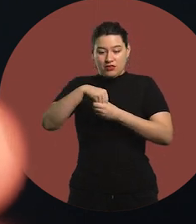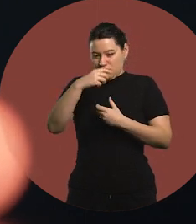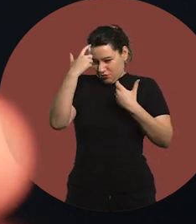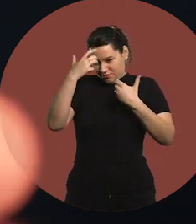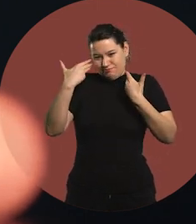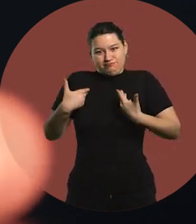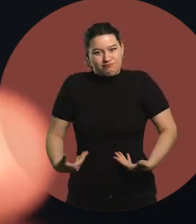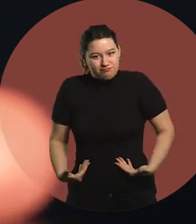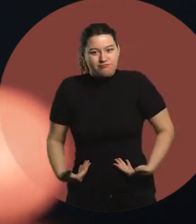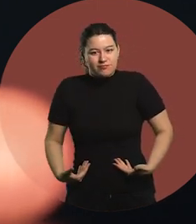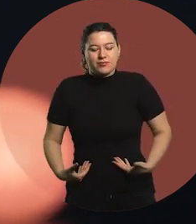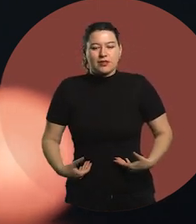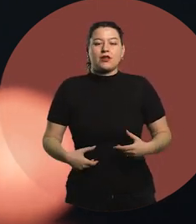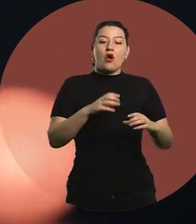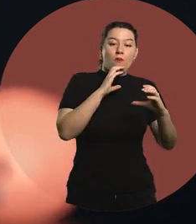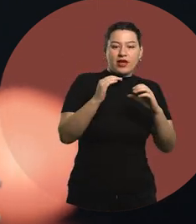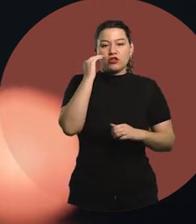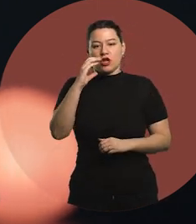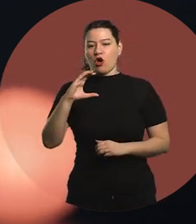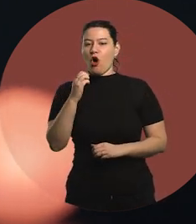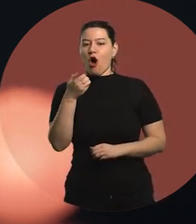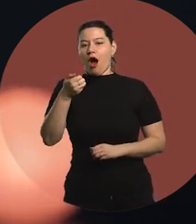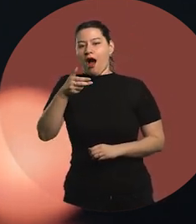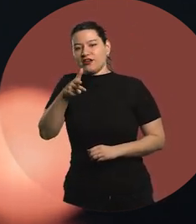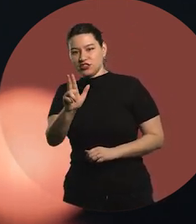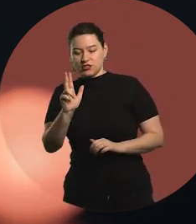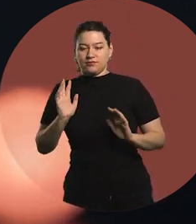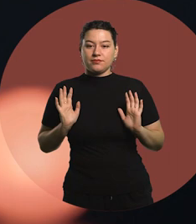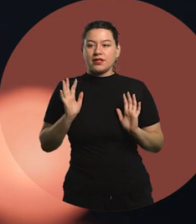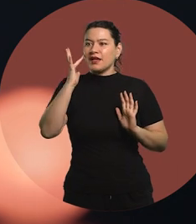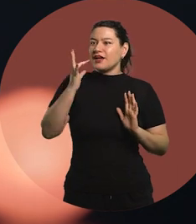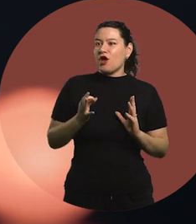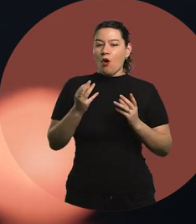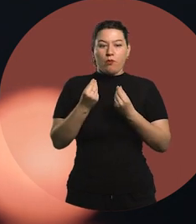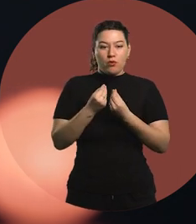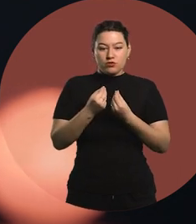So I write: communicator, teacher and coach. I very much believe that what one does